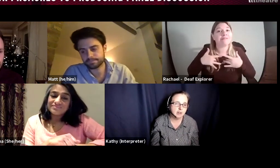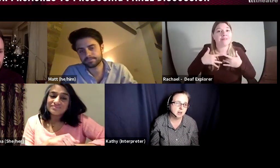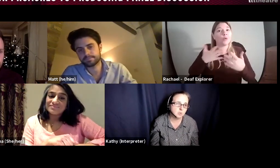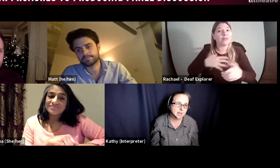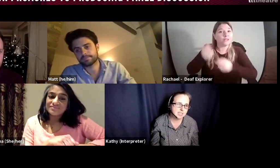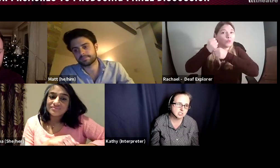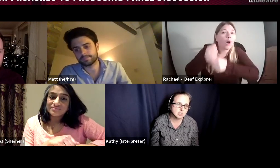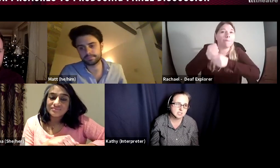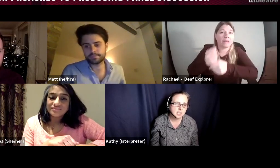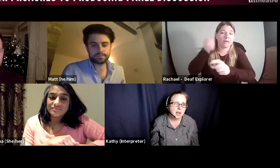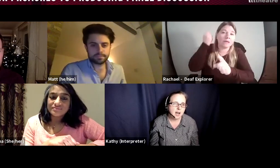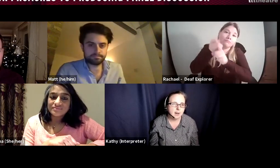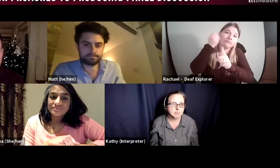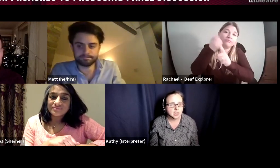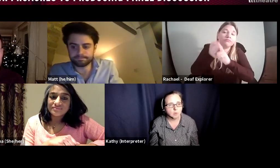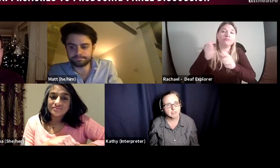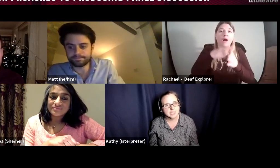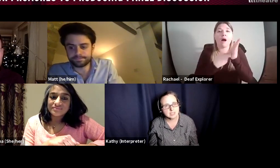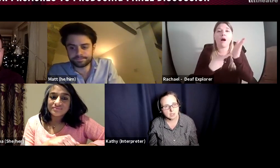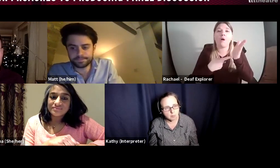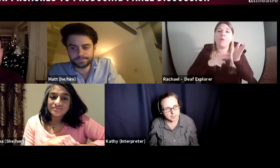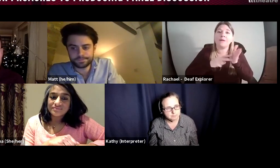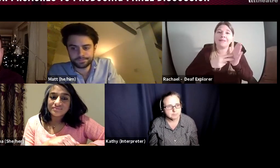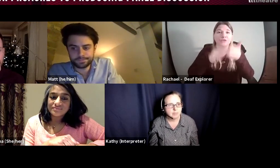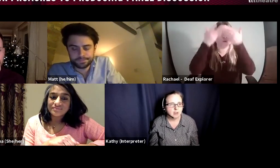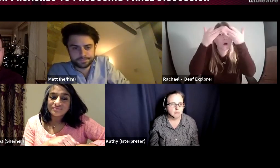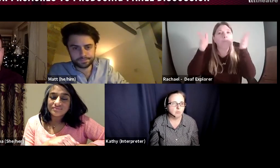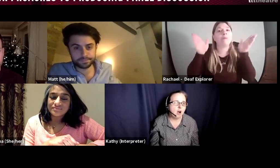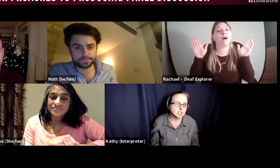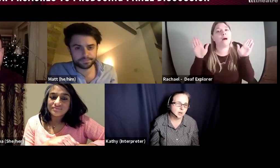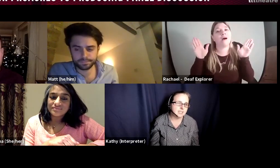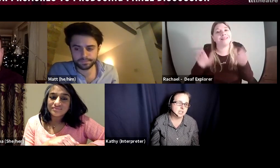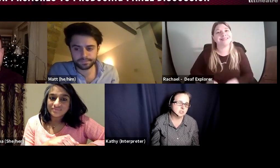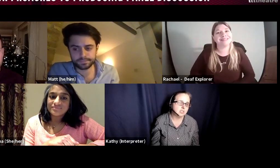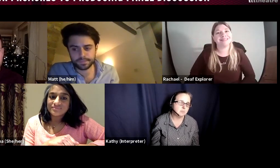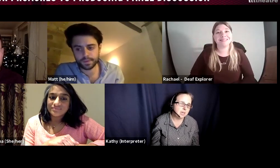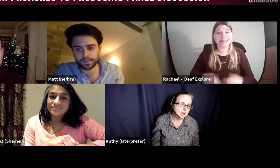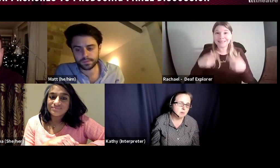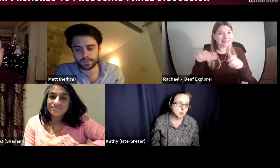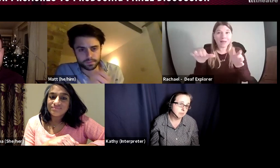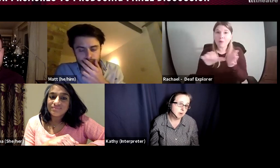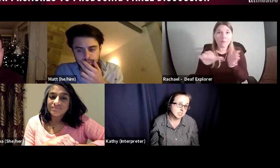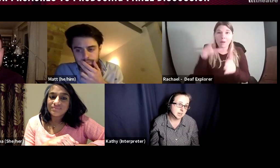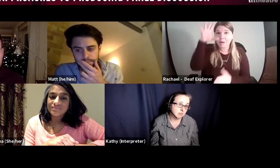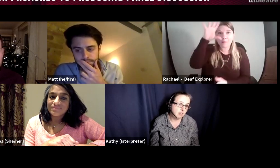arts organisations. We really need to lobby arts organisations to be more open minded and provide